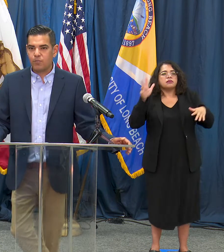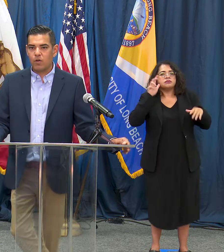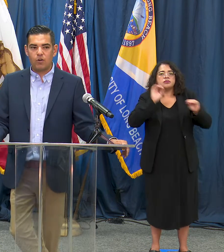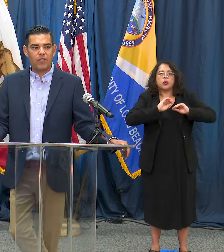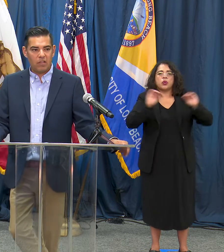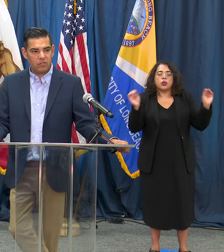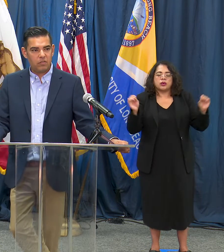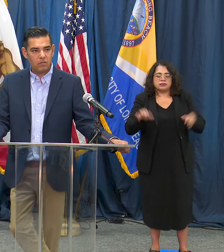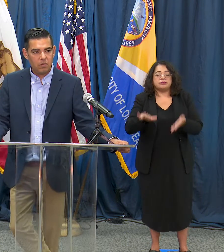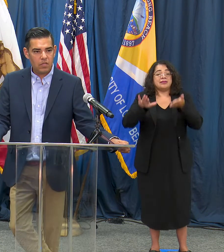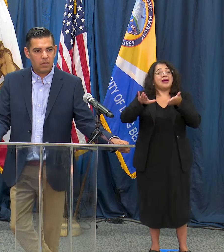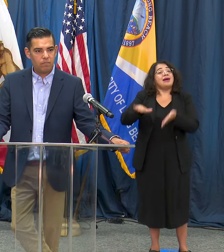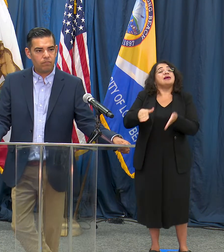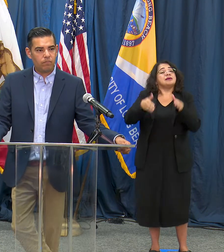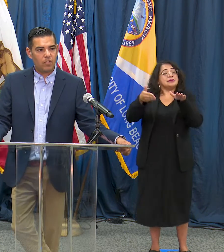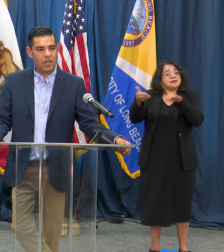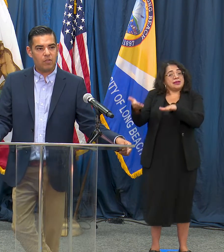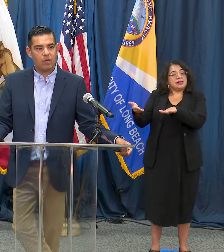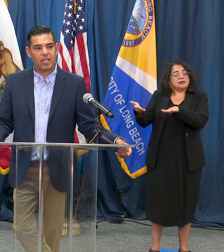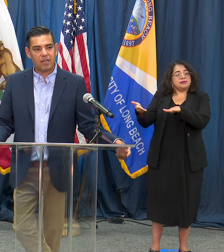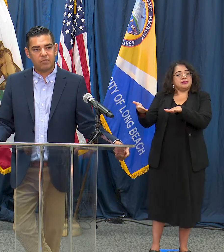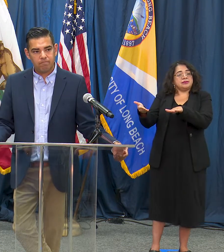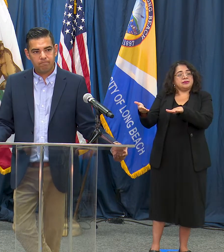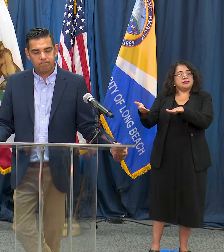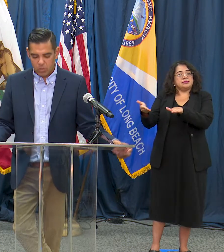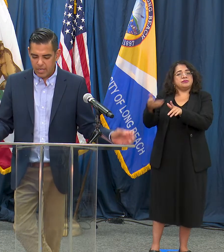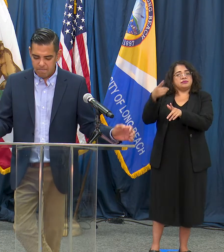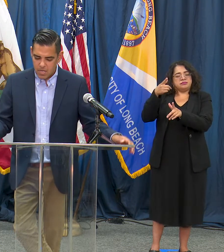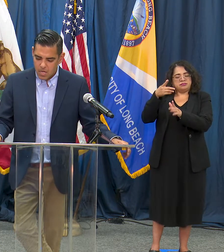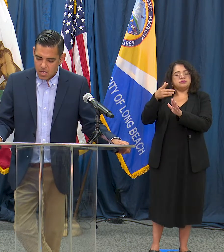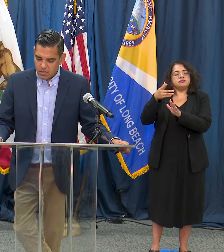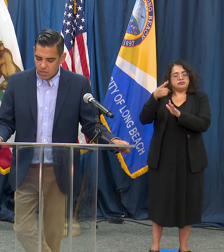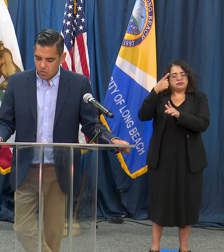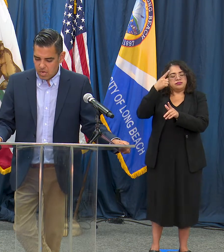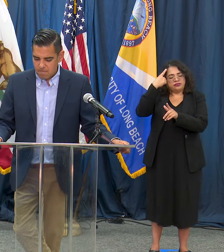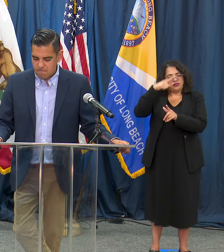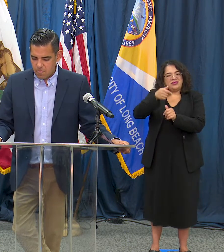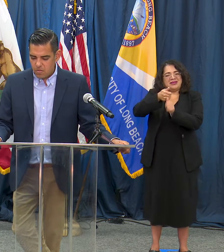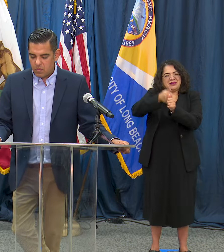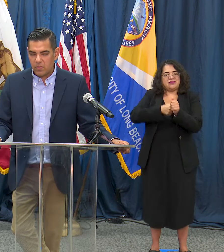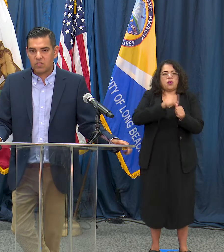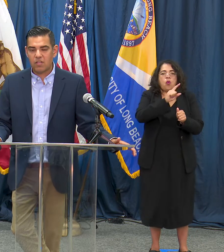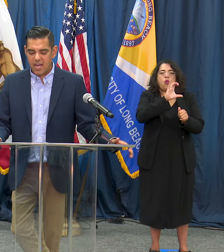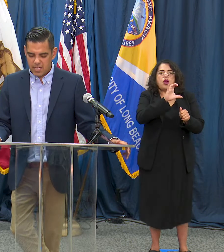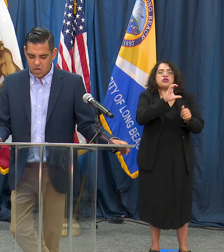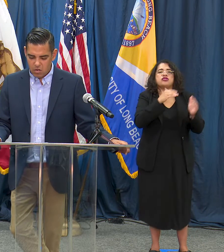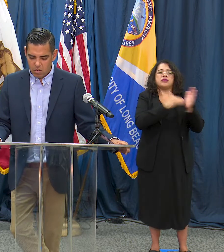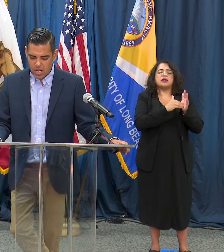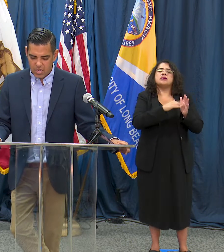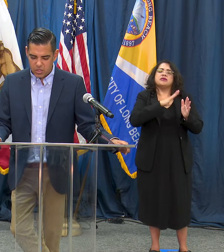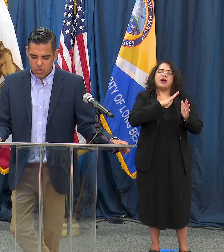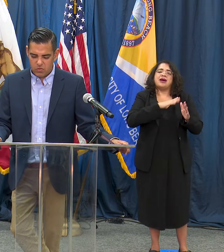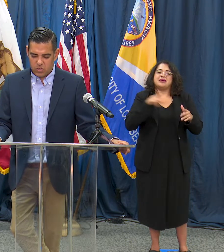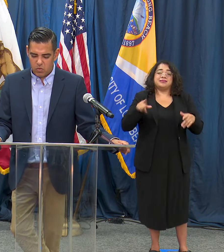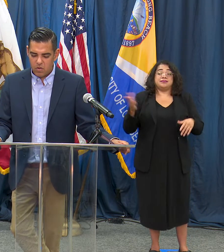per 100,000. Is that okay Kevin? Okay so this slide here shows you